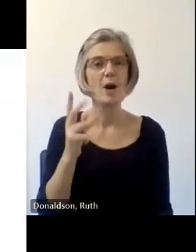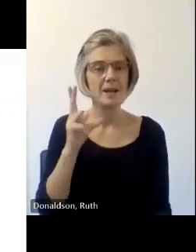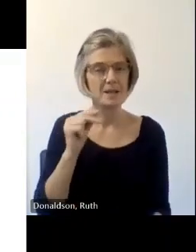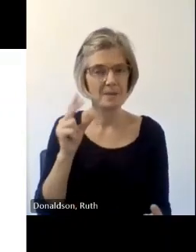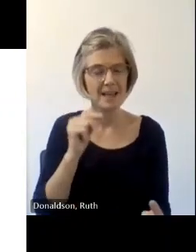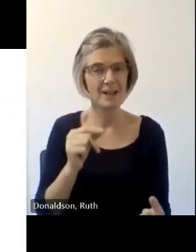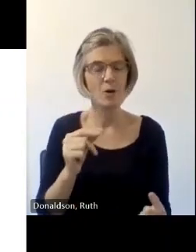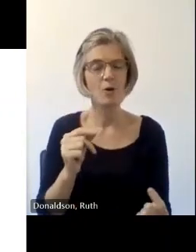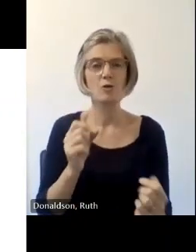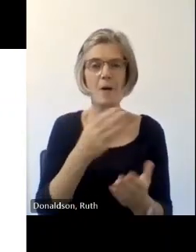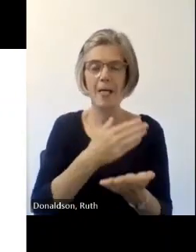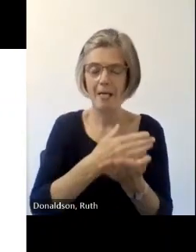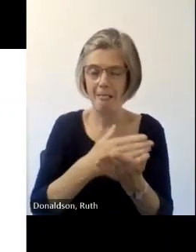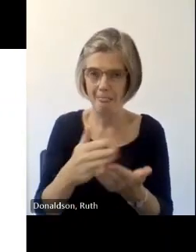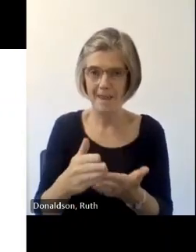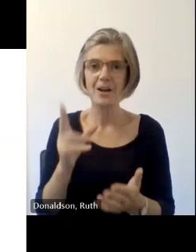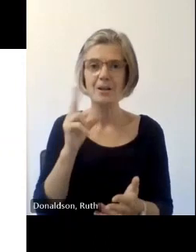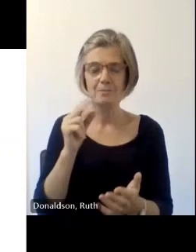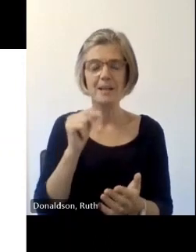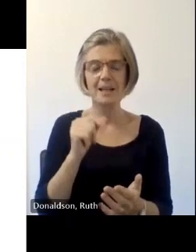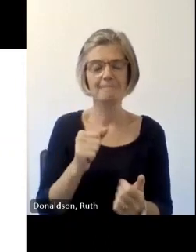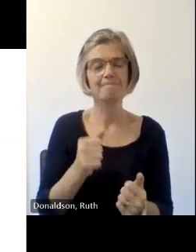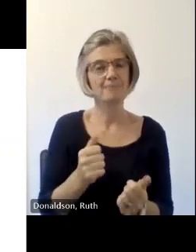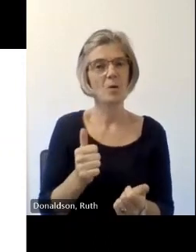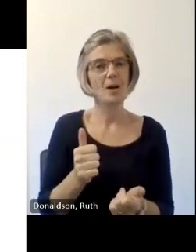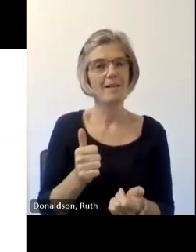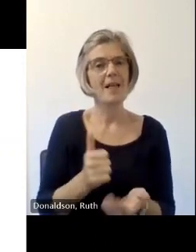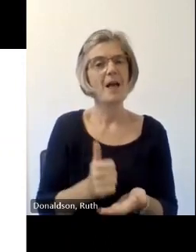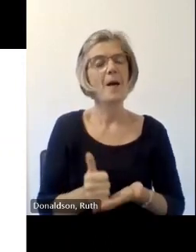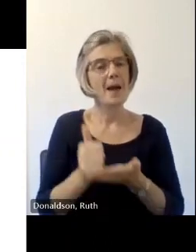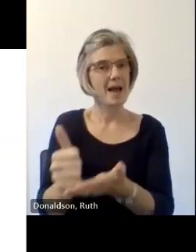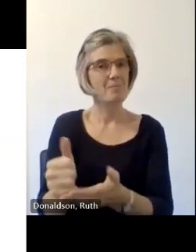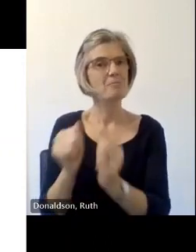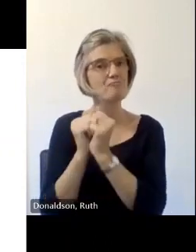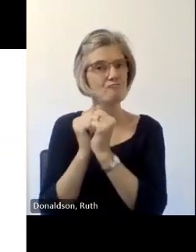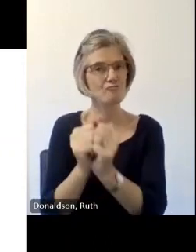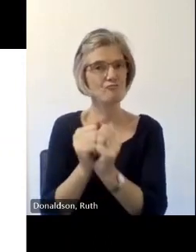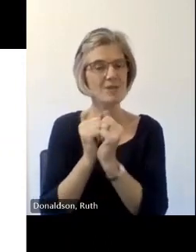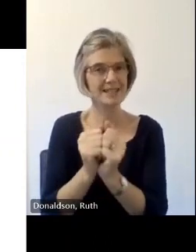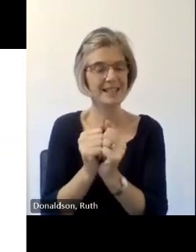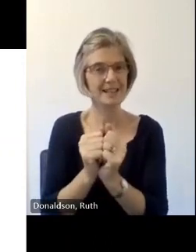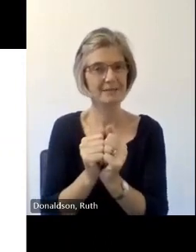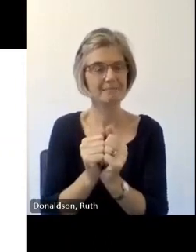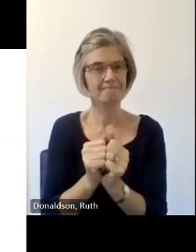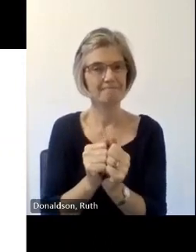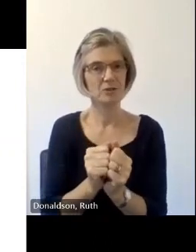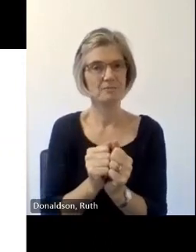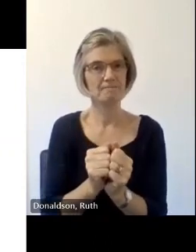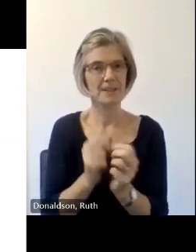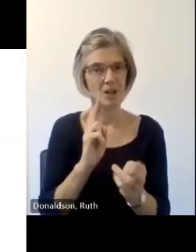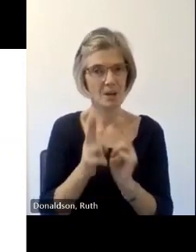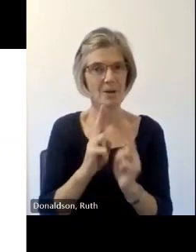and that will make it as easy as possible um for our colleagues from just sign um today the audio